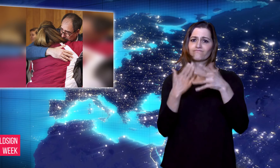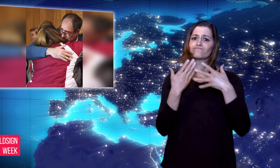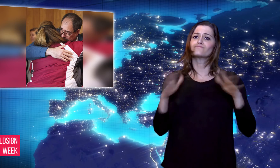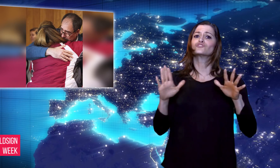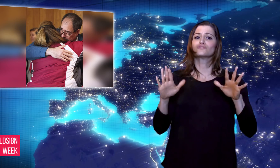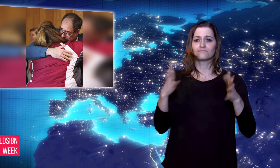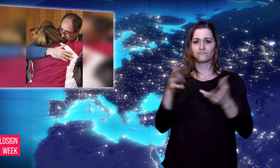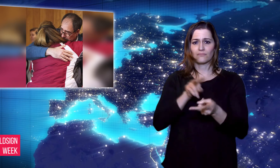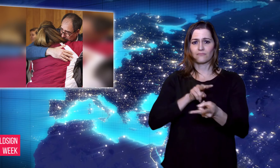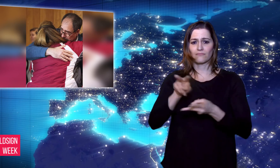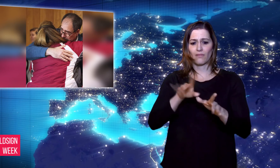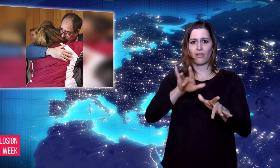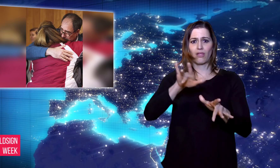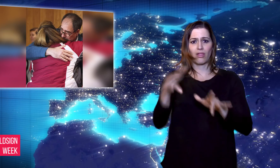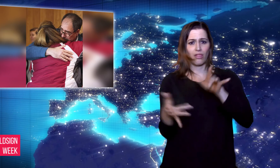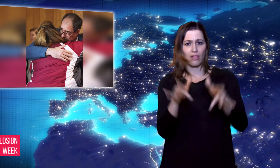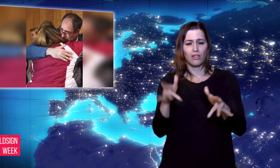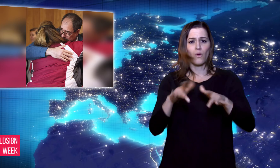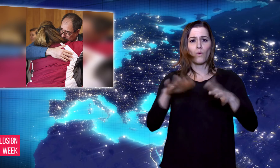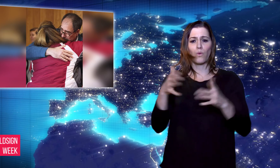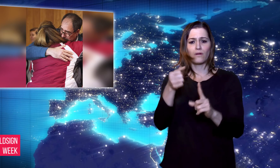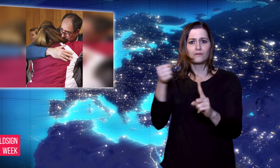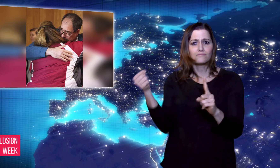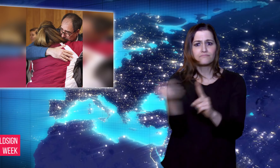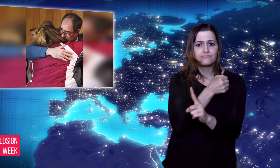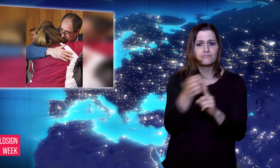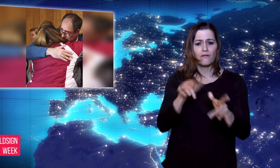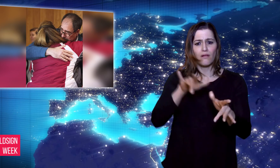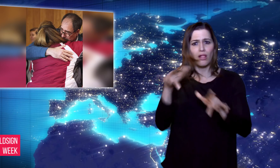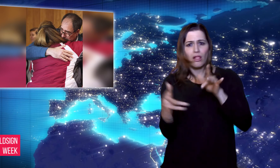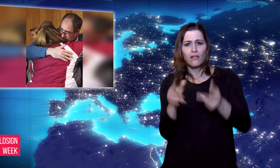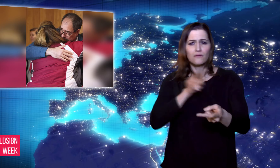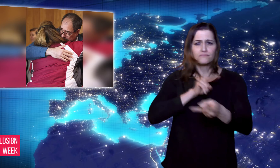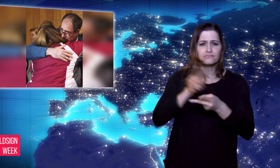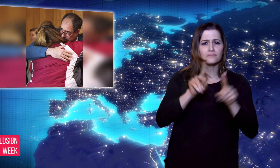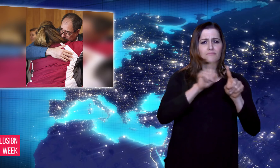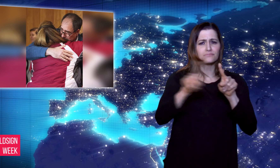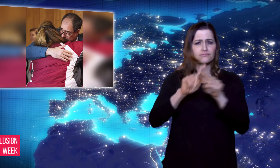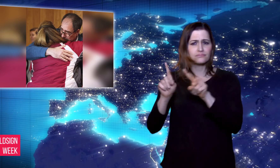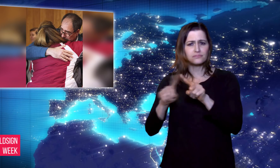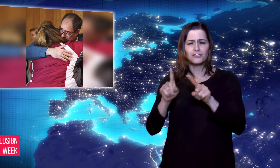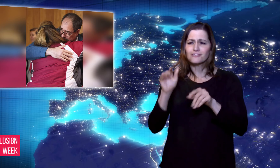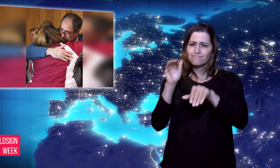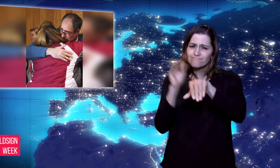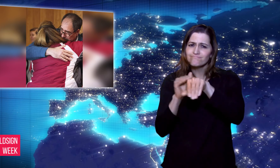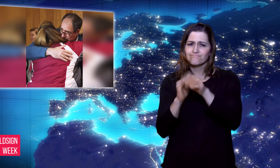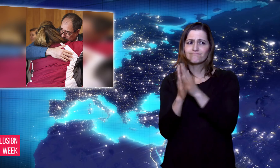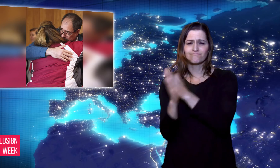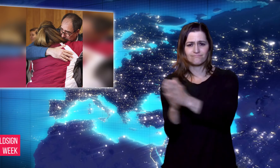gave statements during Nassar’s trial